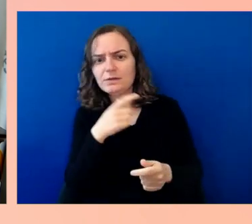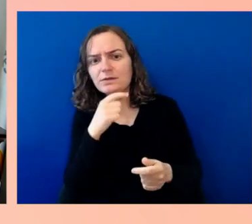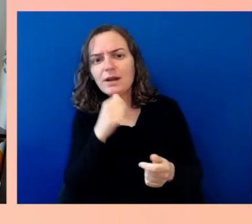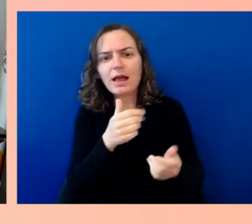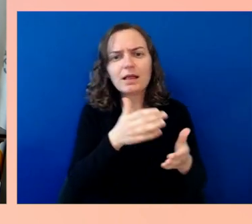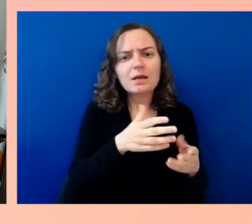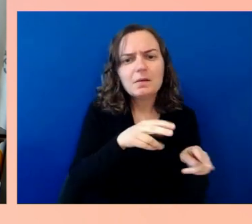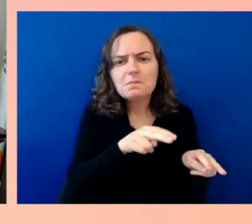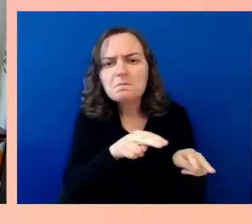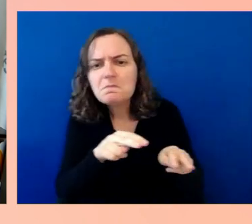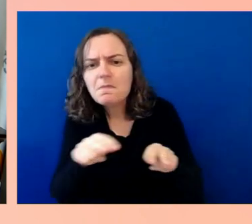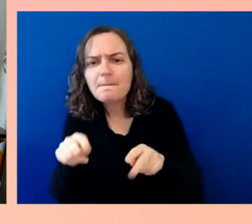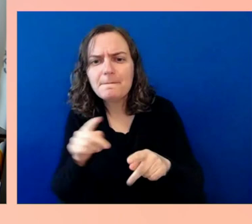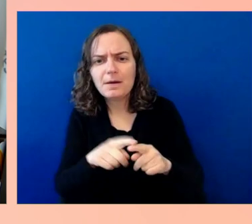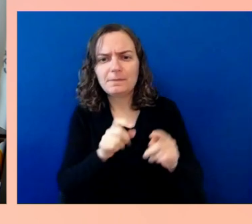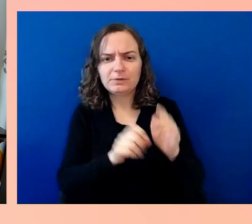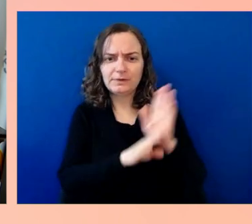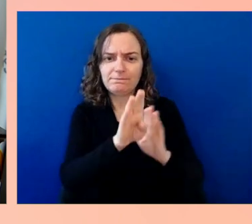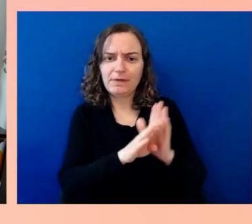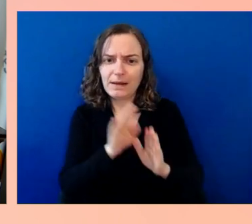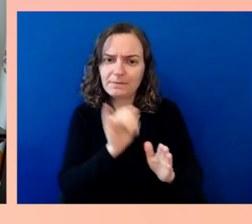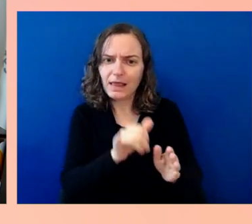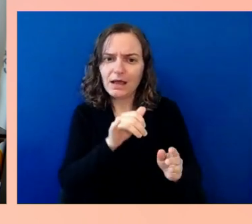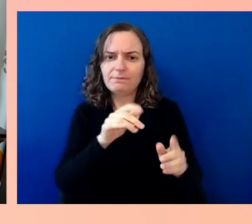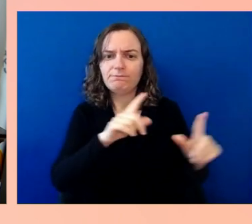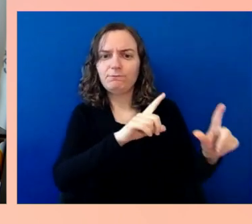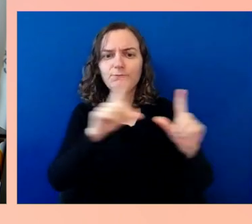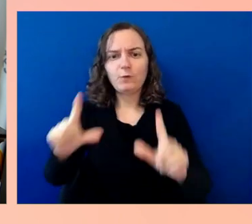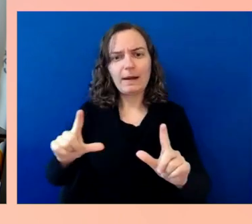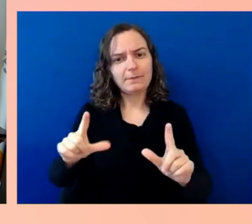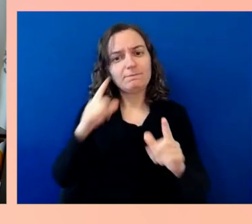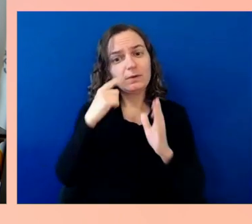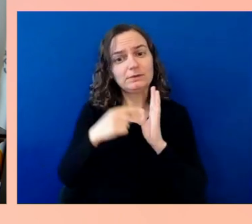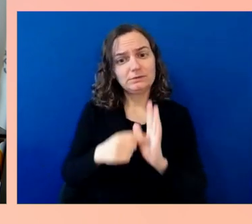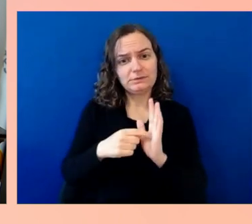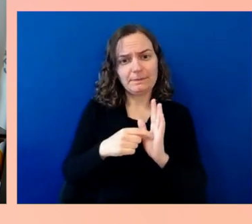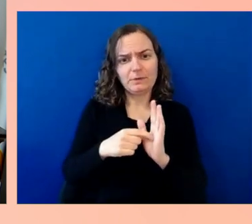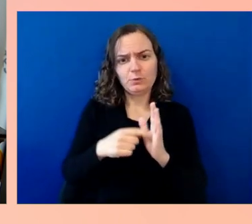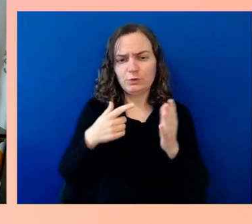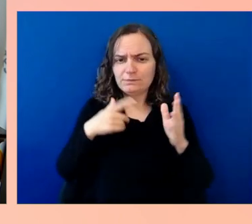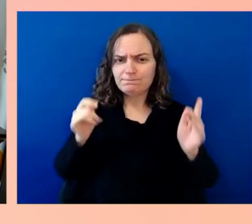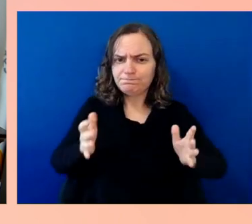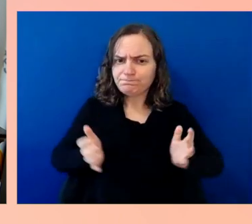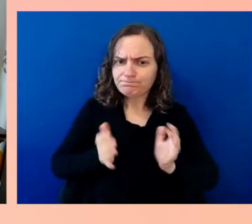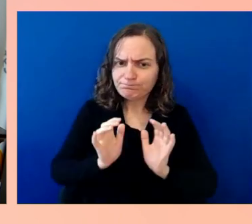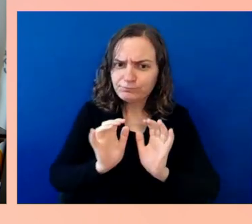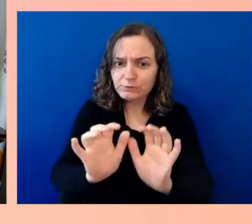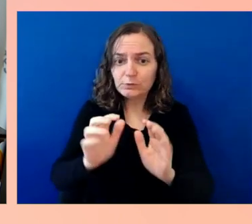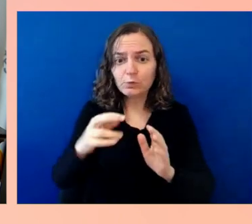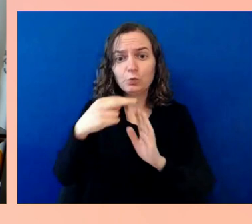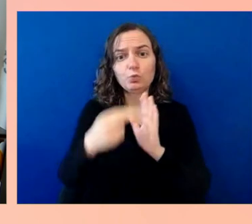moving forward on rulemaking about lavatories in single- aisle aircraft, making those accessible. Too many travelers have the experience even